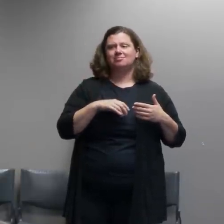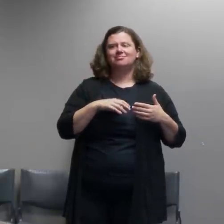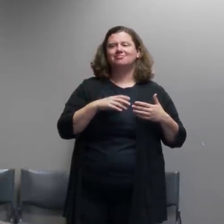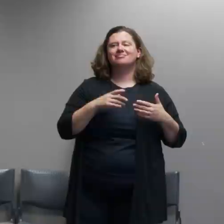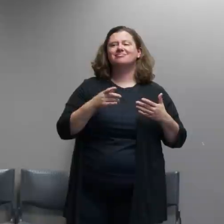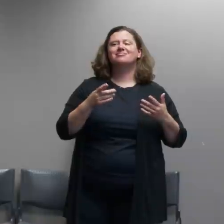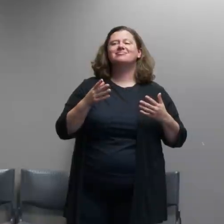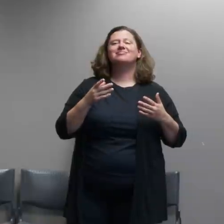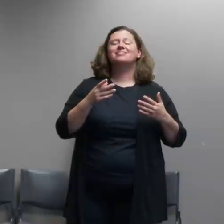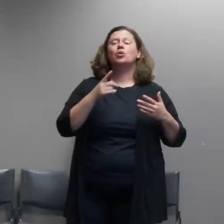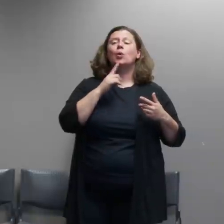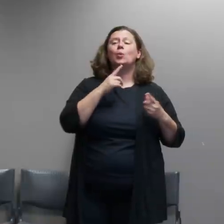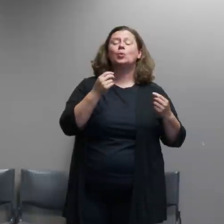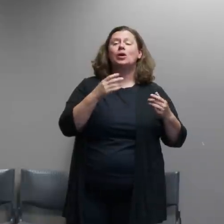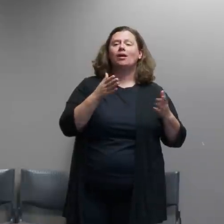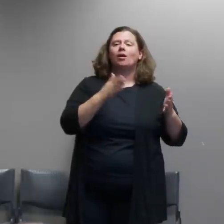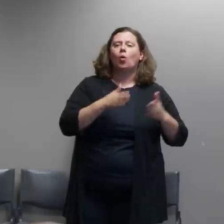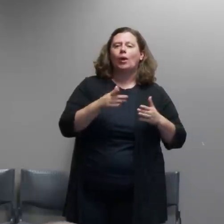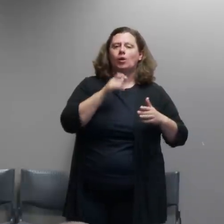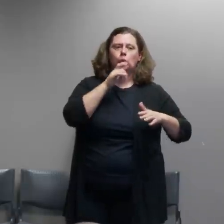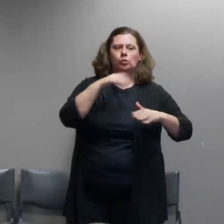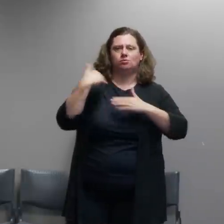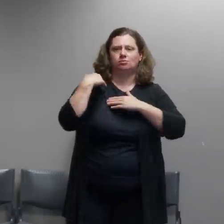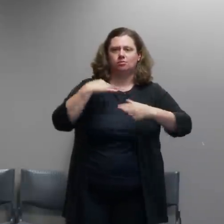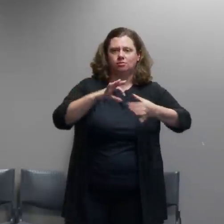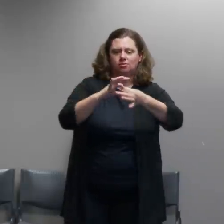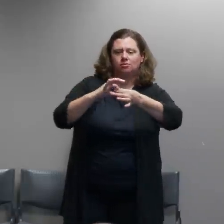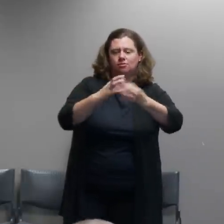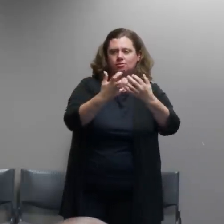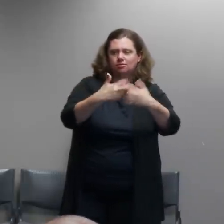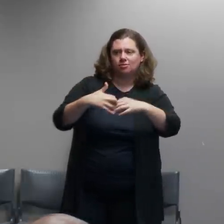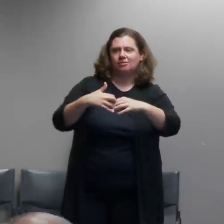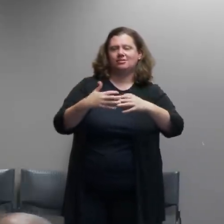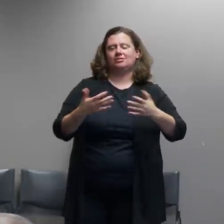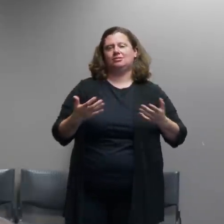effort because it it speaks for itself